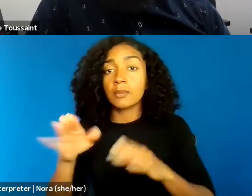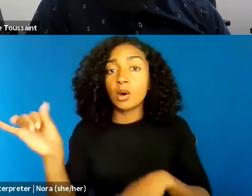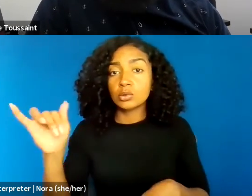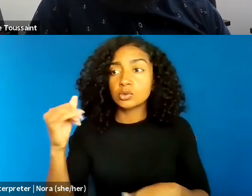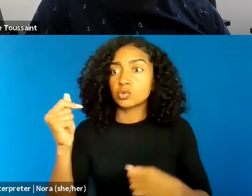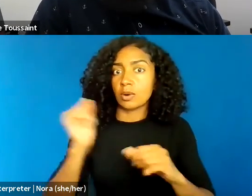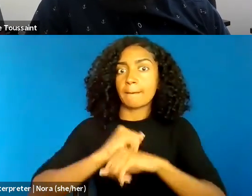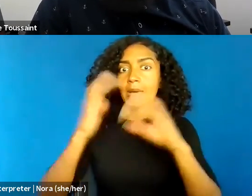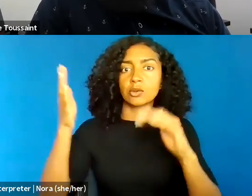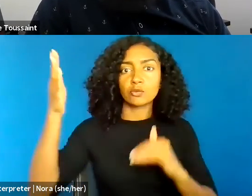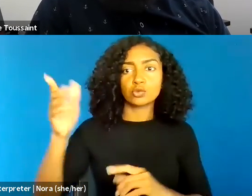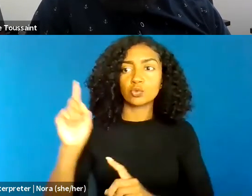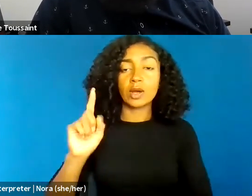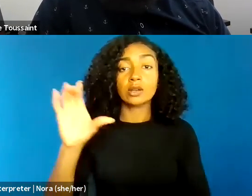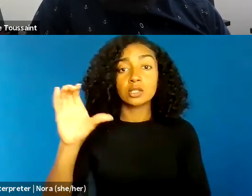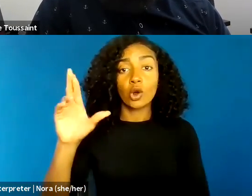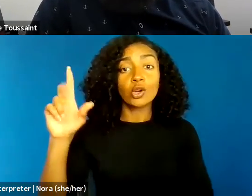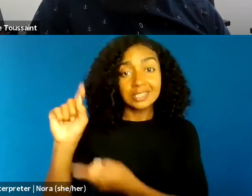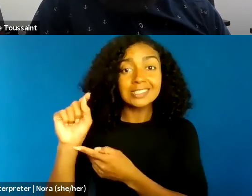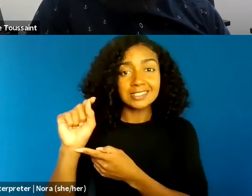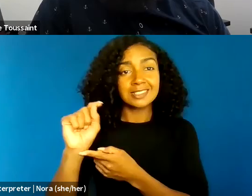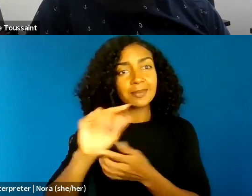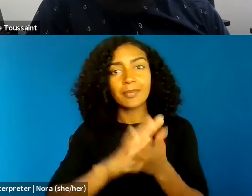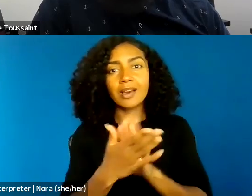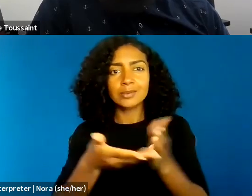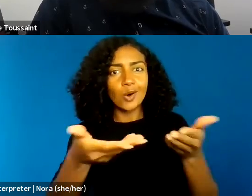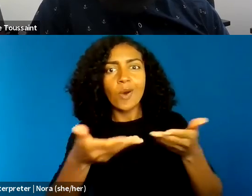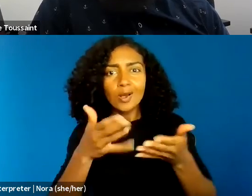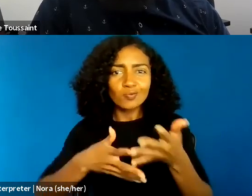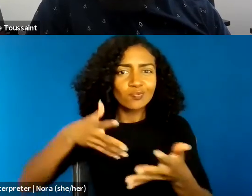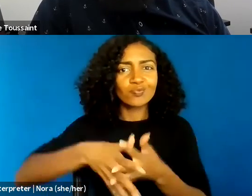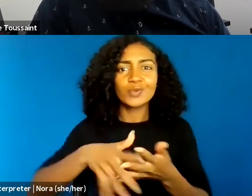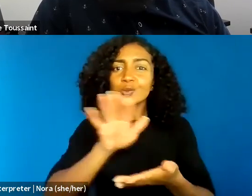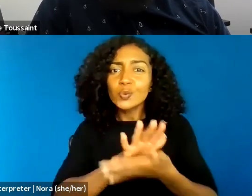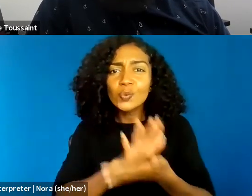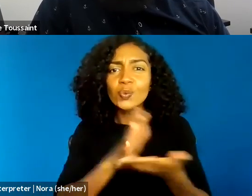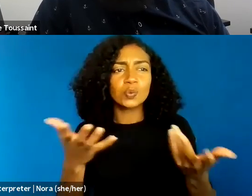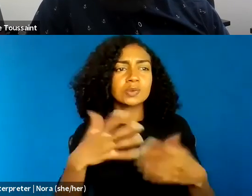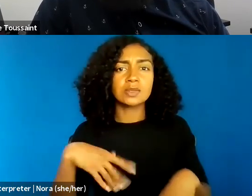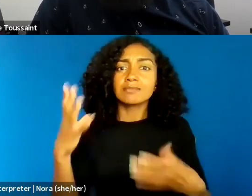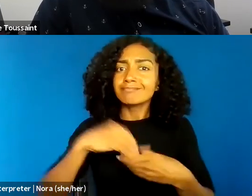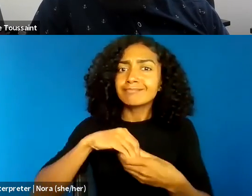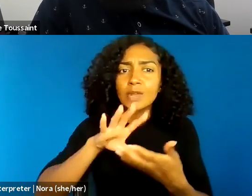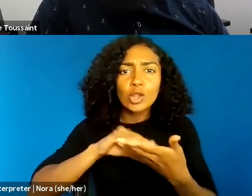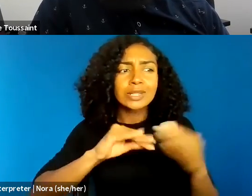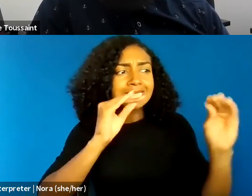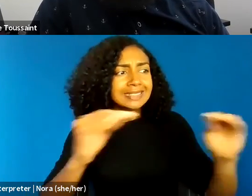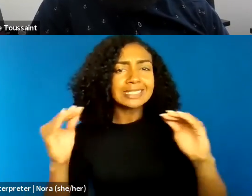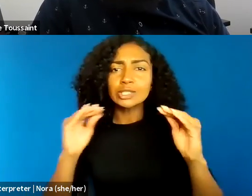is a welcome part of schools of learning, experiences of public discourse.